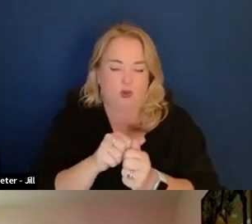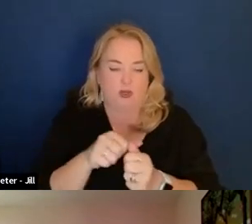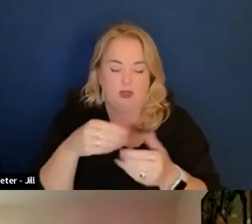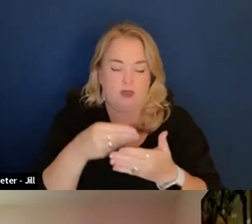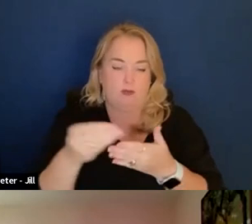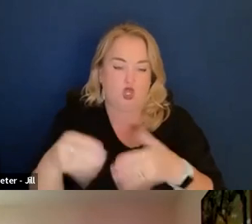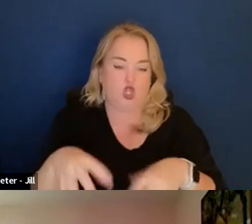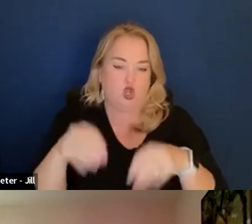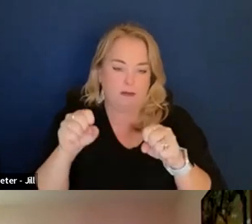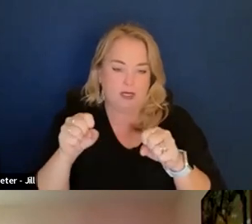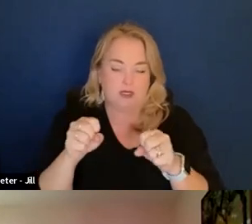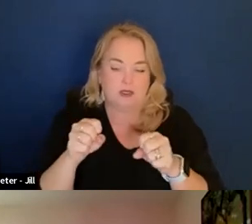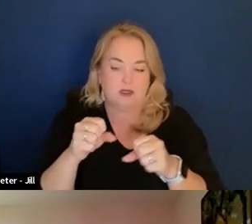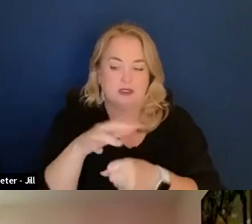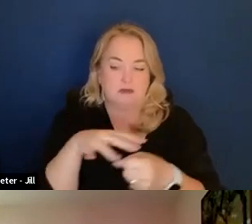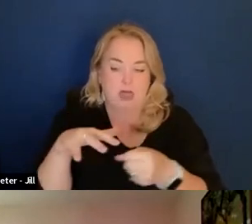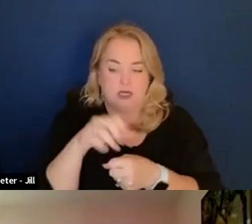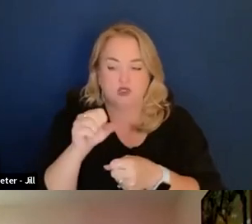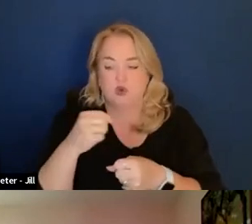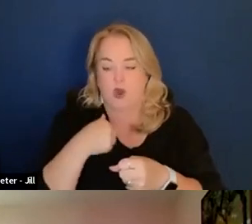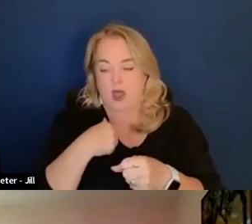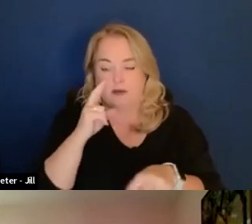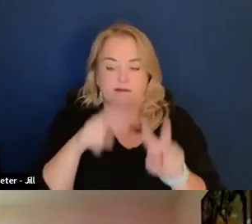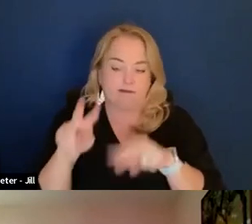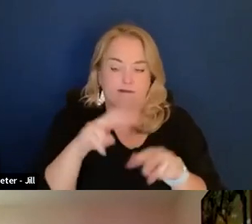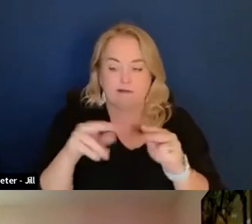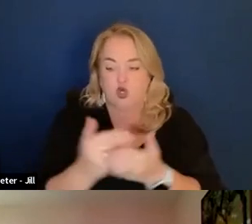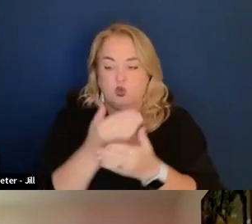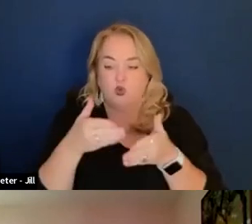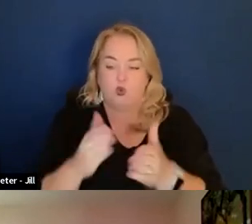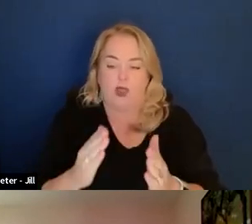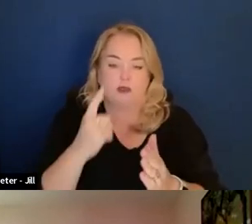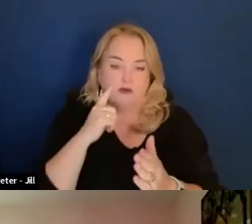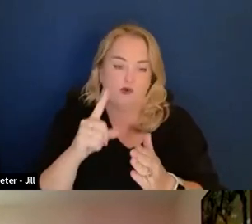So I look at like new ways to use innovative tech